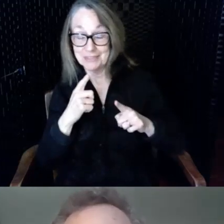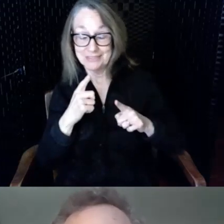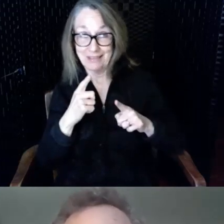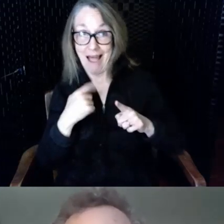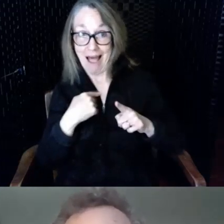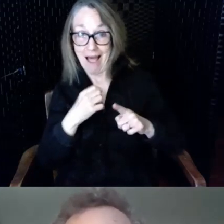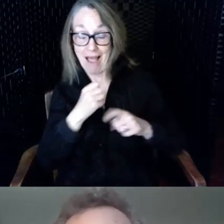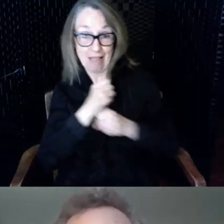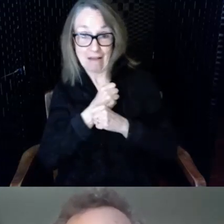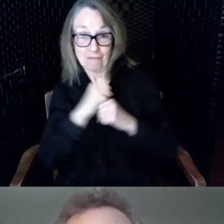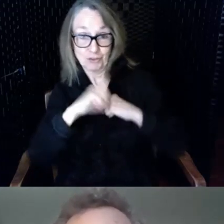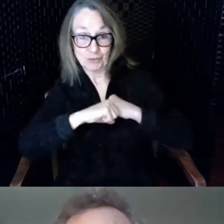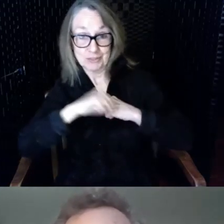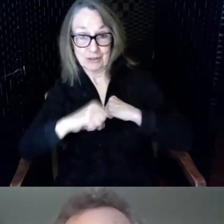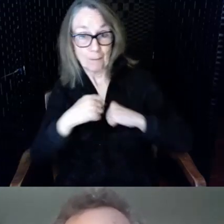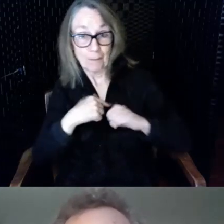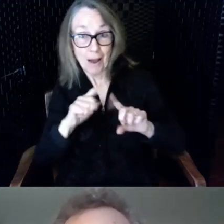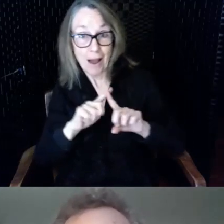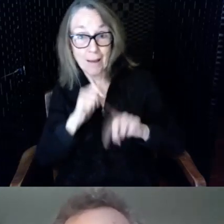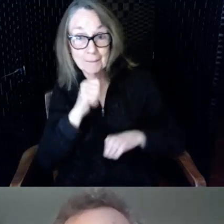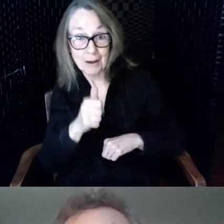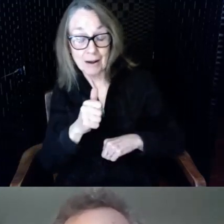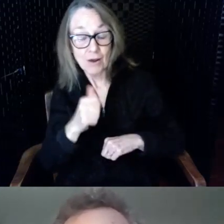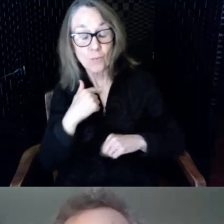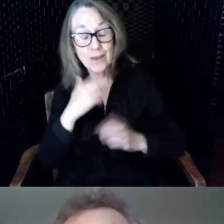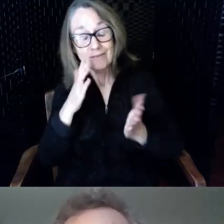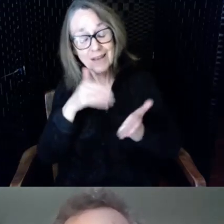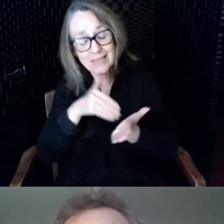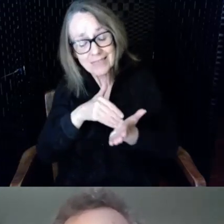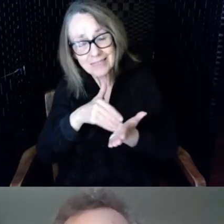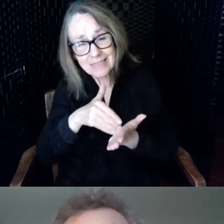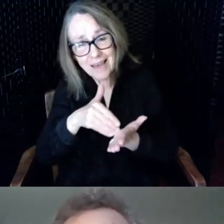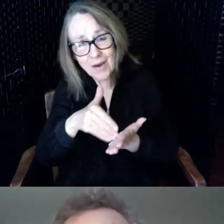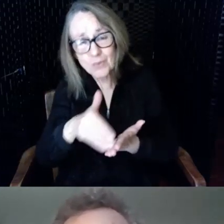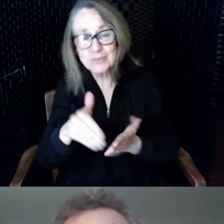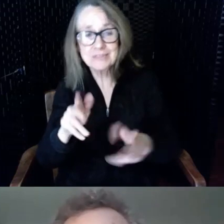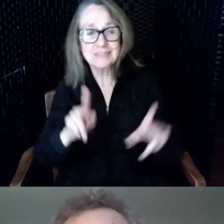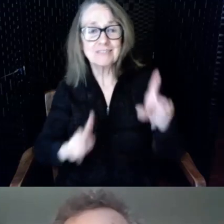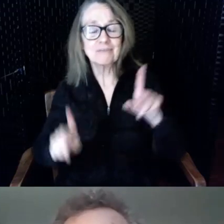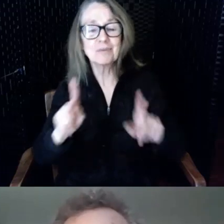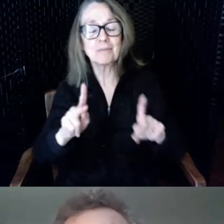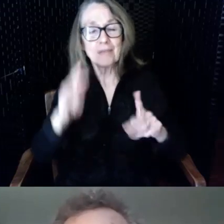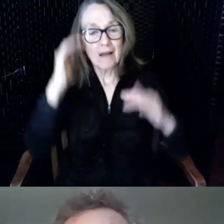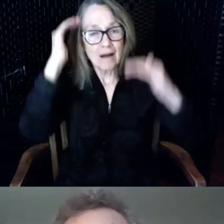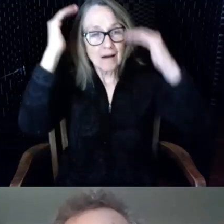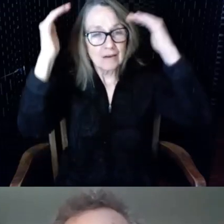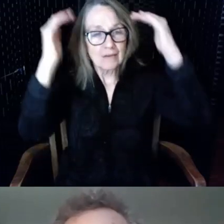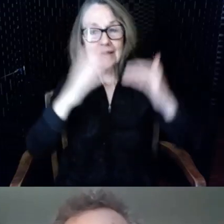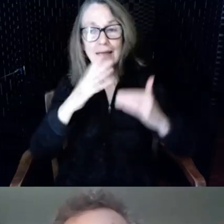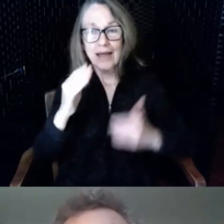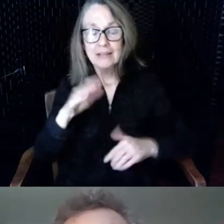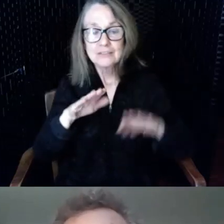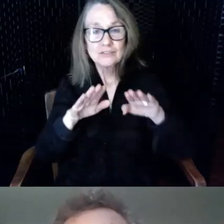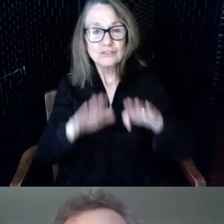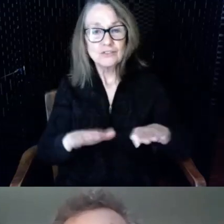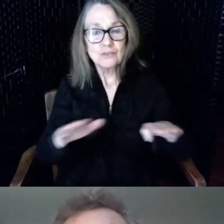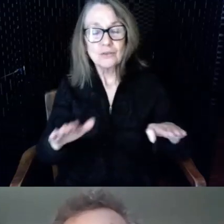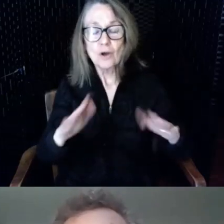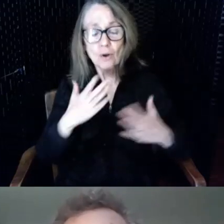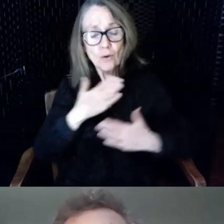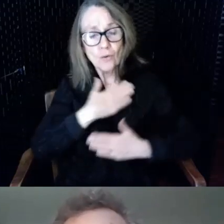well we have thousands of people adults and children who enjoy programs and